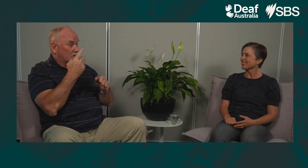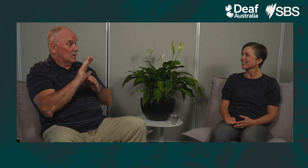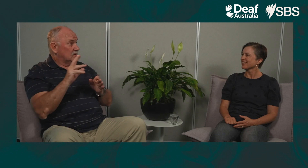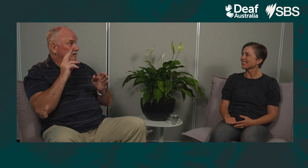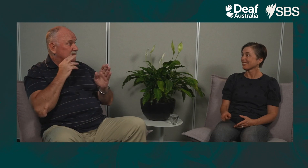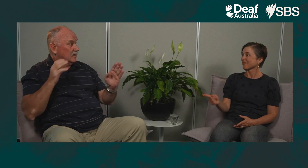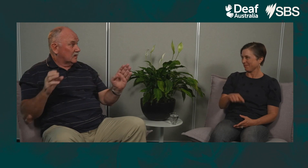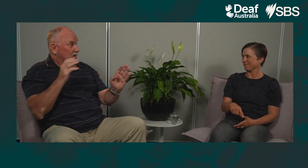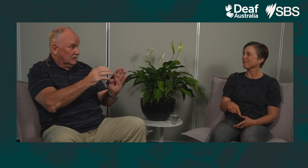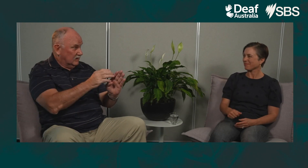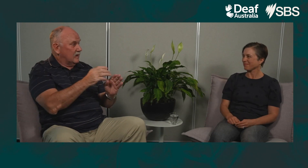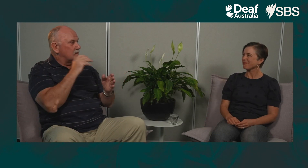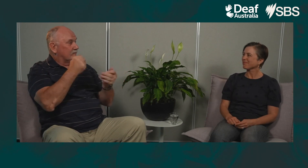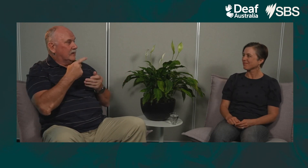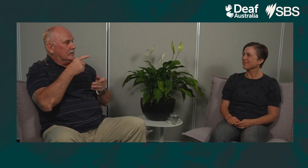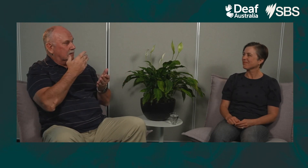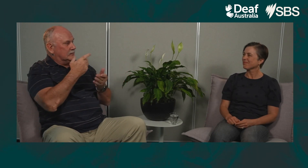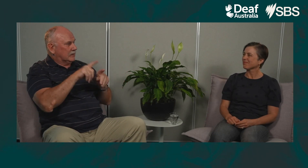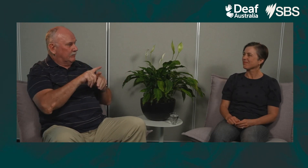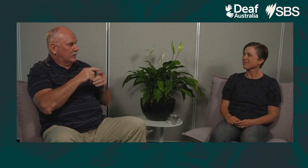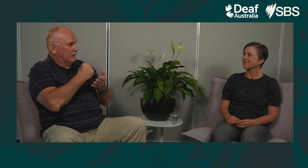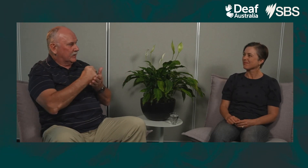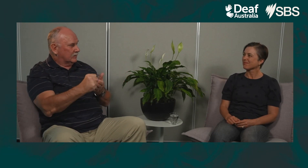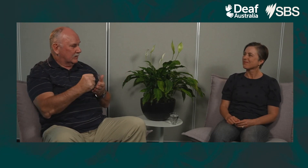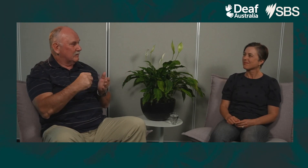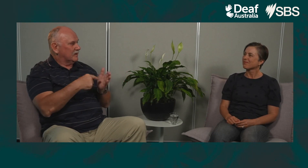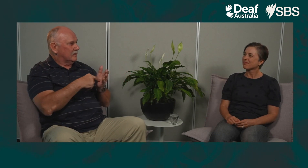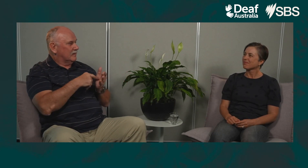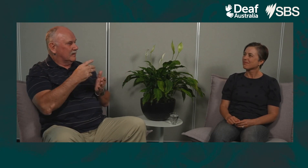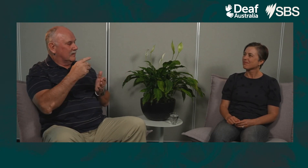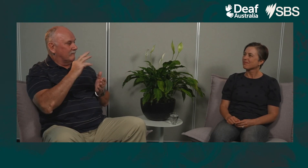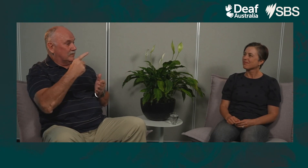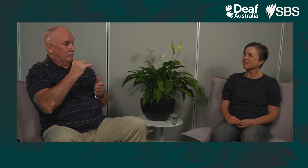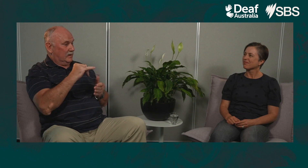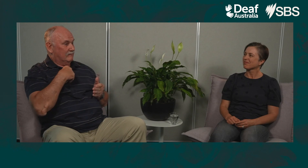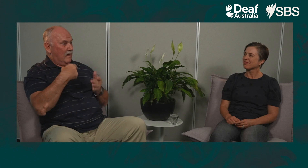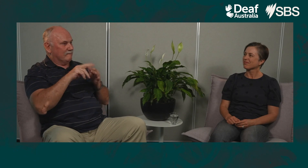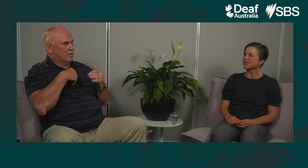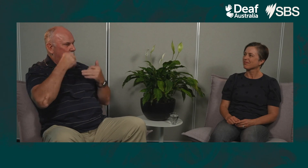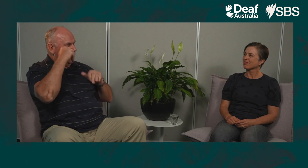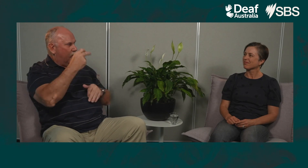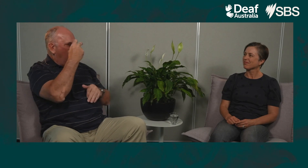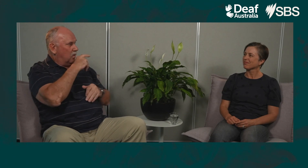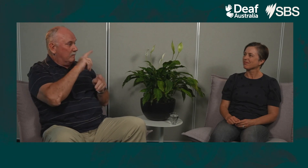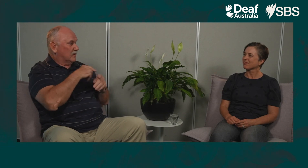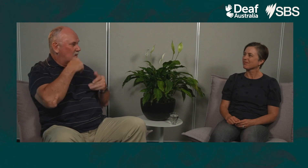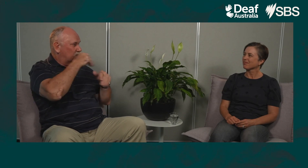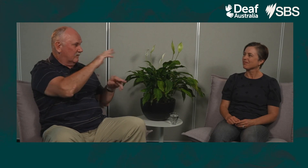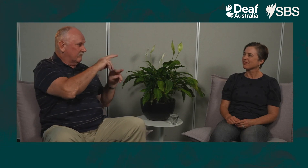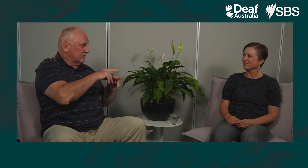when the new student arrived, he would then take on that locker number as his name sign. But it would be all contextual. Like I know the older generation and the next generation.